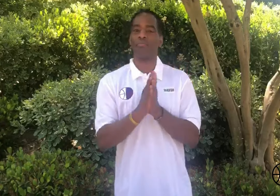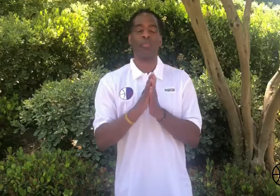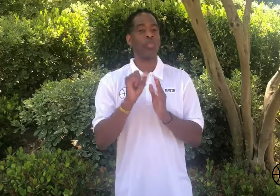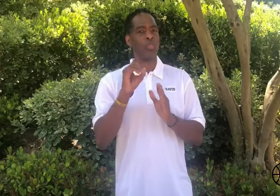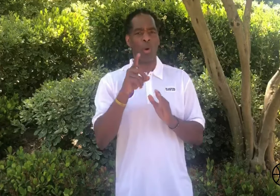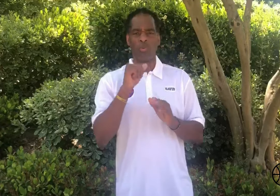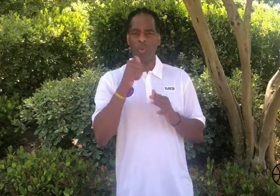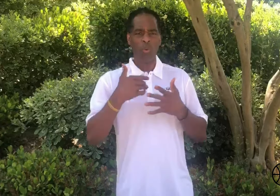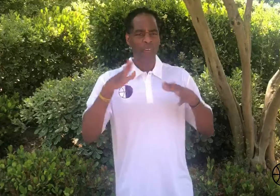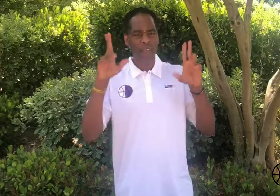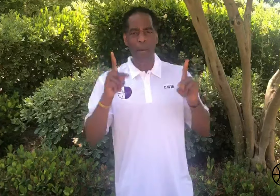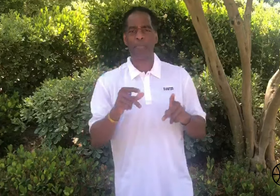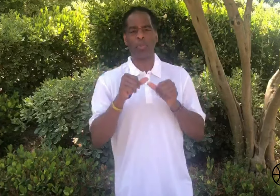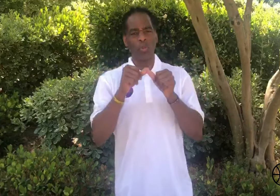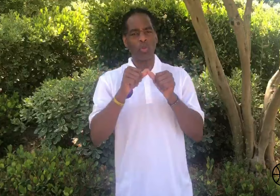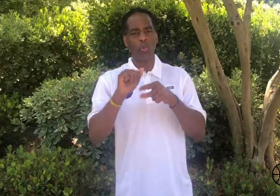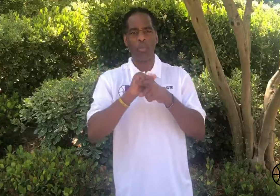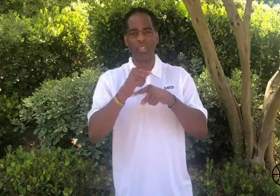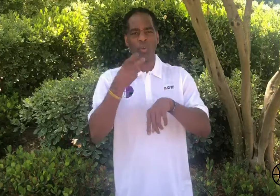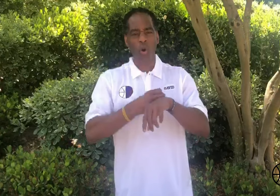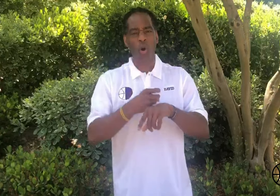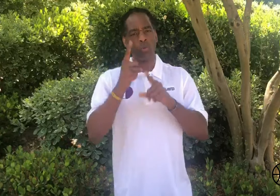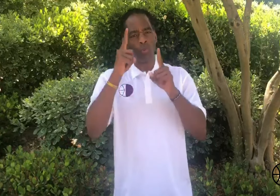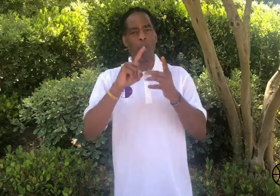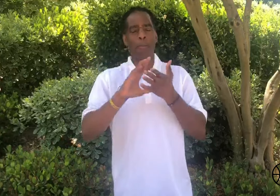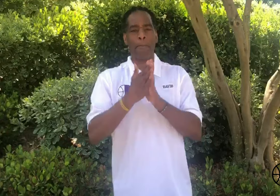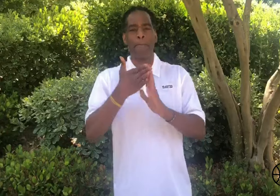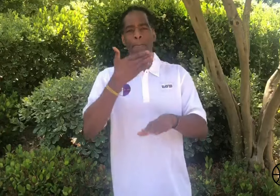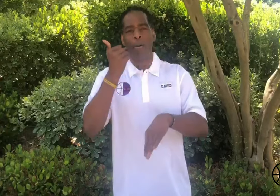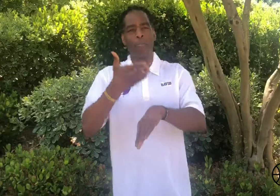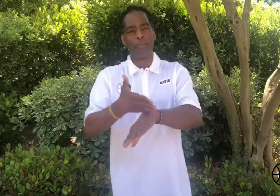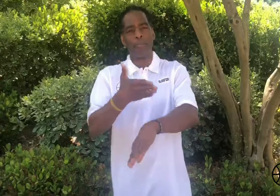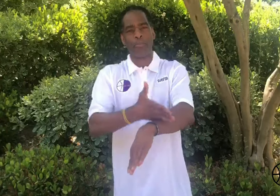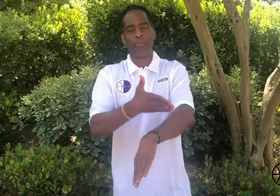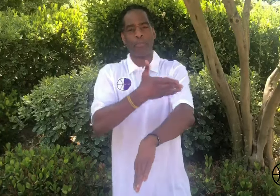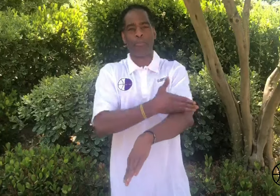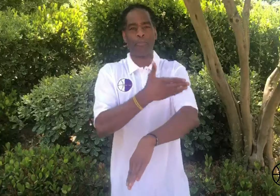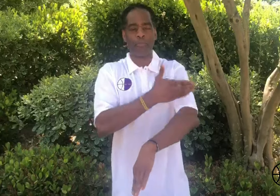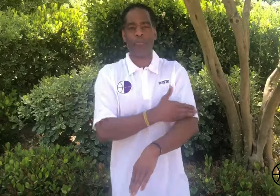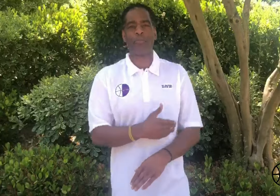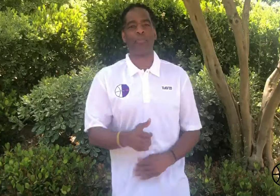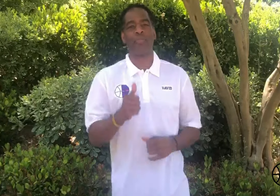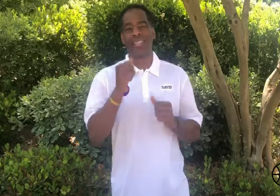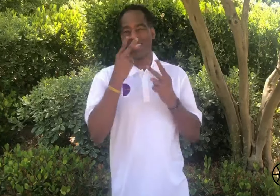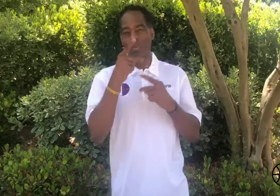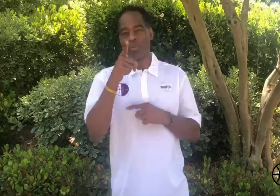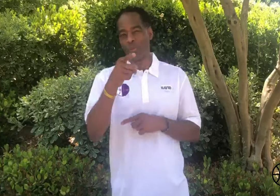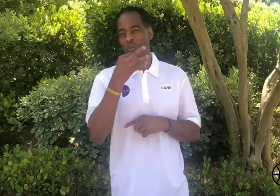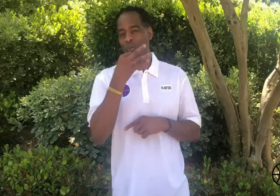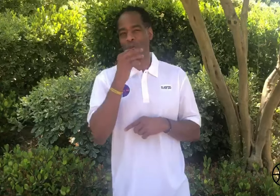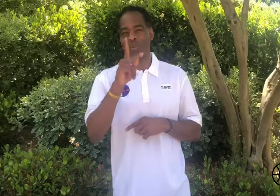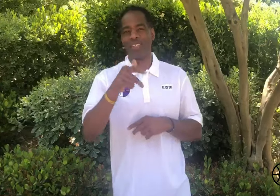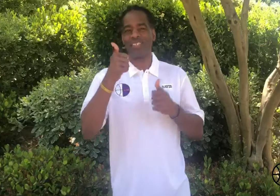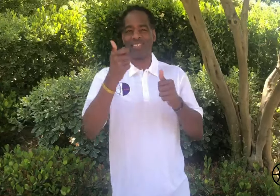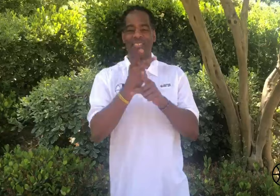So please do not give up and maintain practicing hard to make your goals to be a better basketball player. See you all soon and take care...